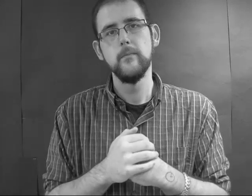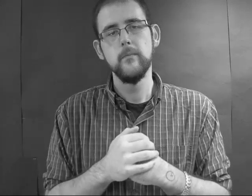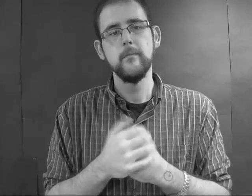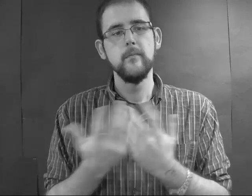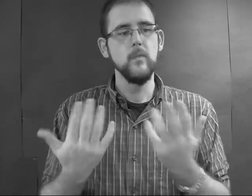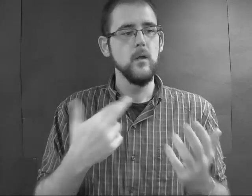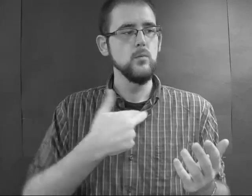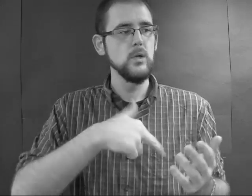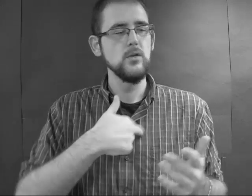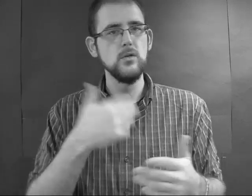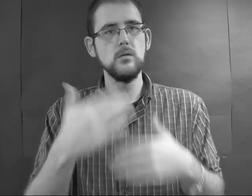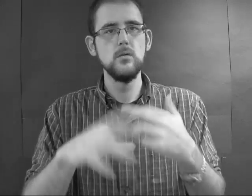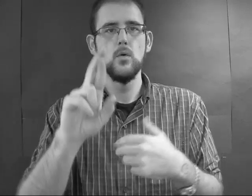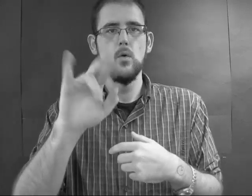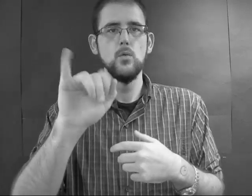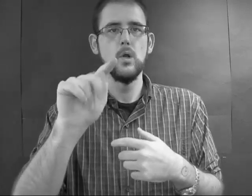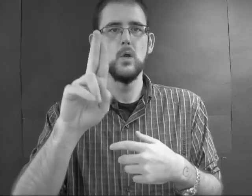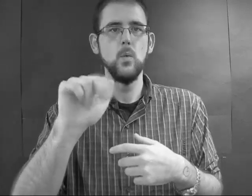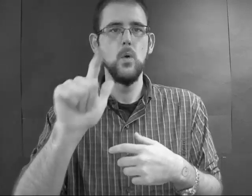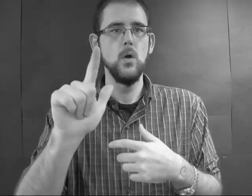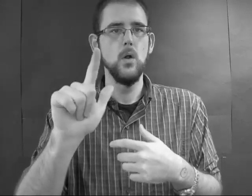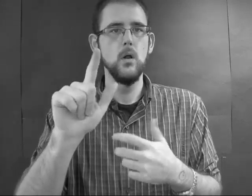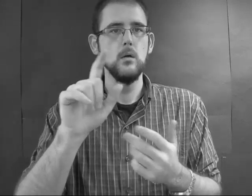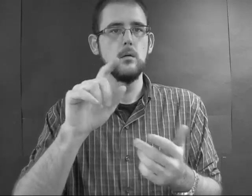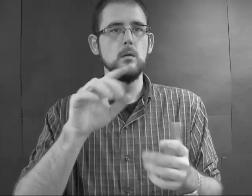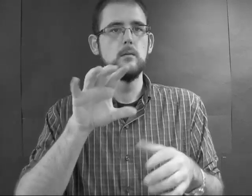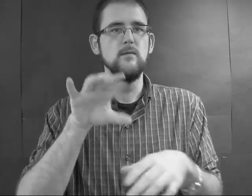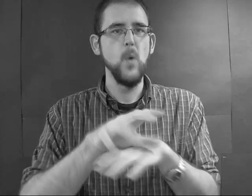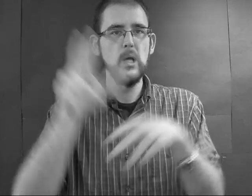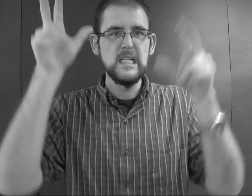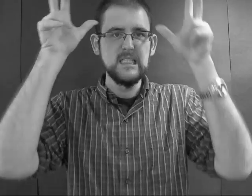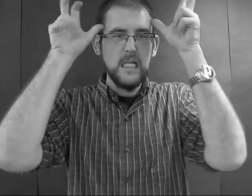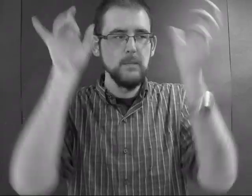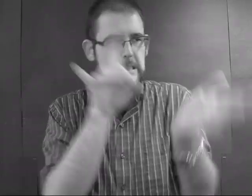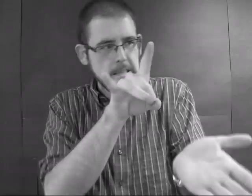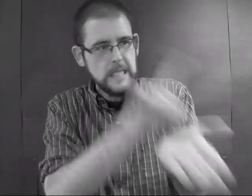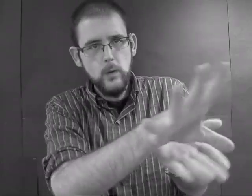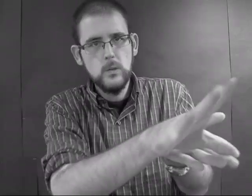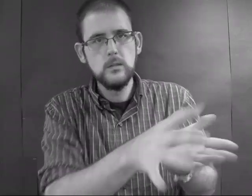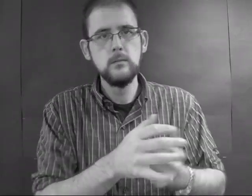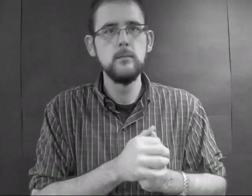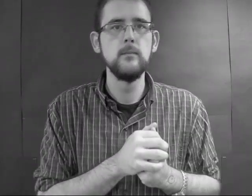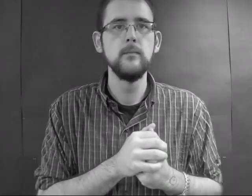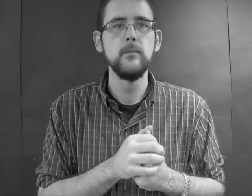a religious ritual that forces a demon out of a living body.